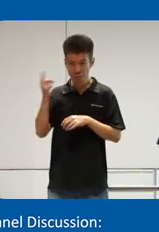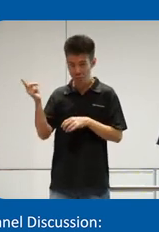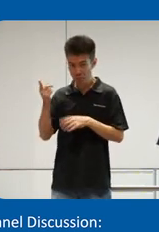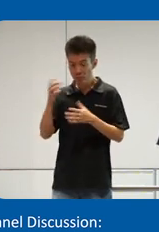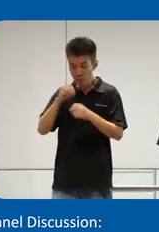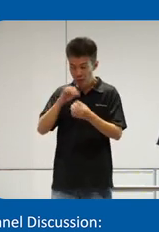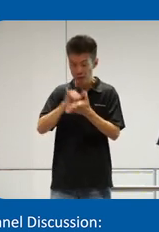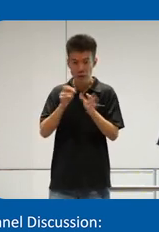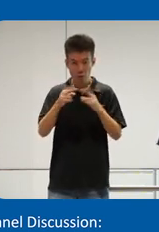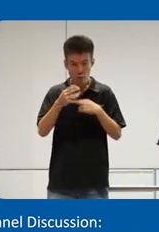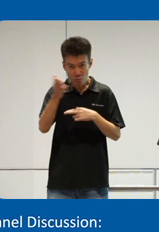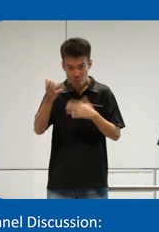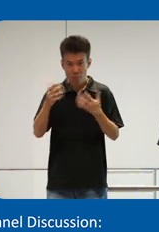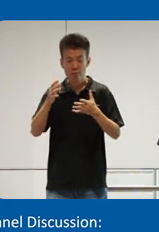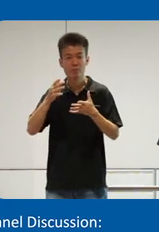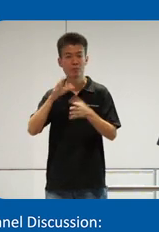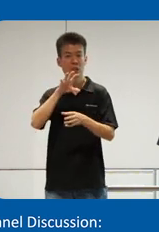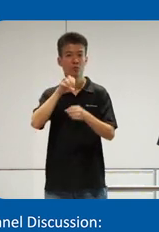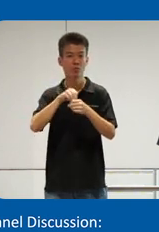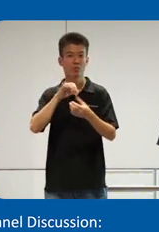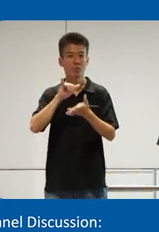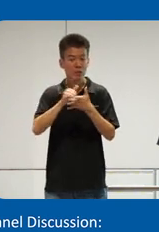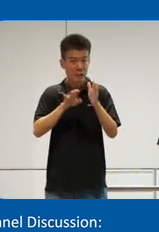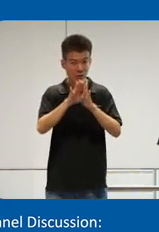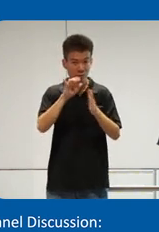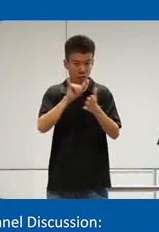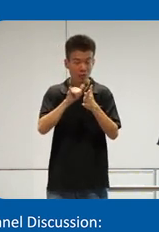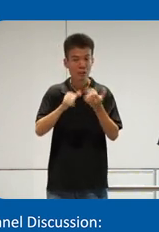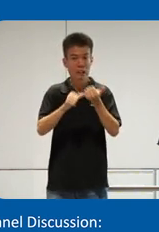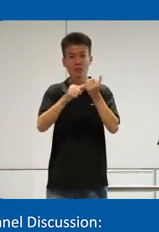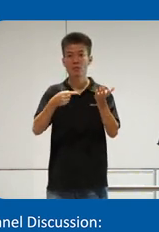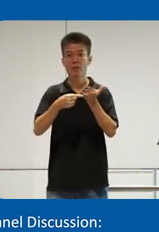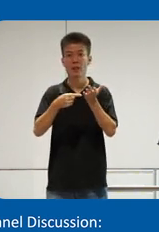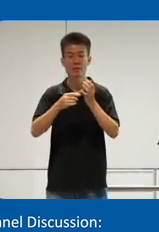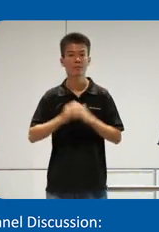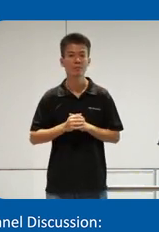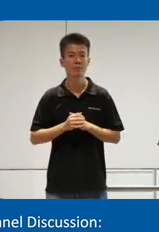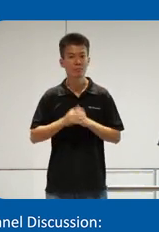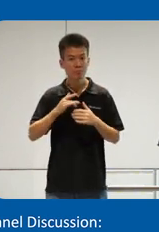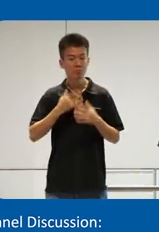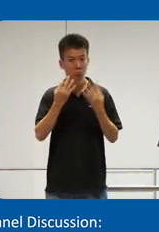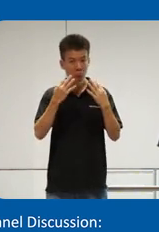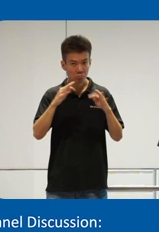the room who are involved in developing this assistive Tech um feel free to connect with me